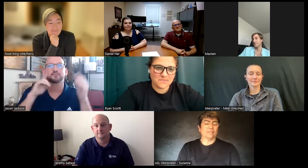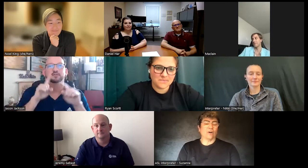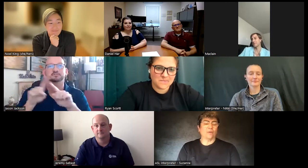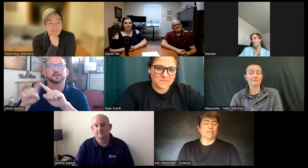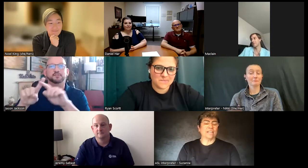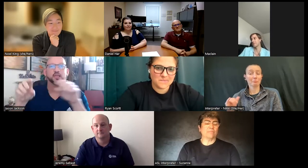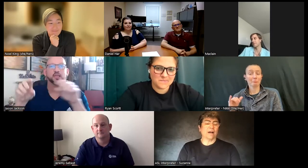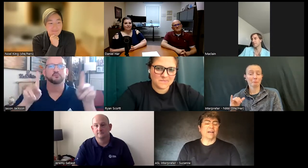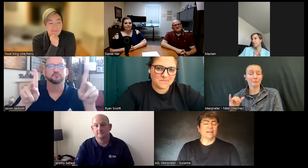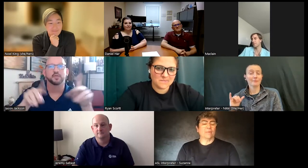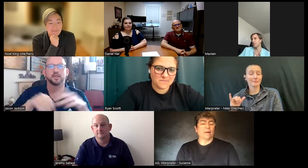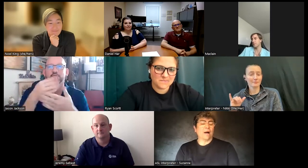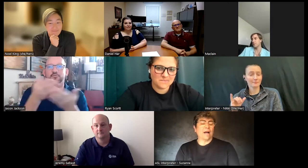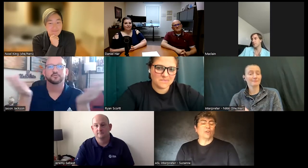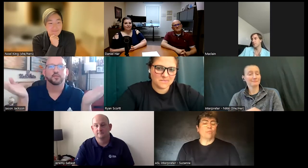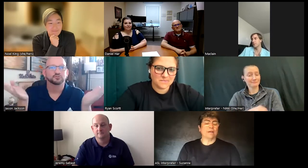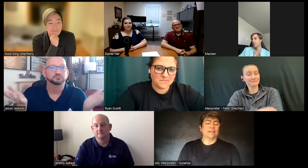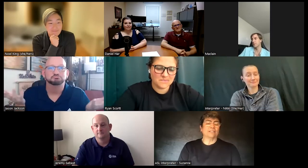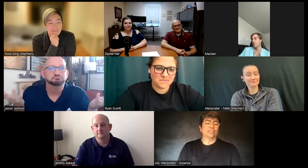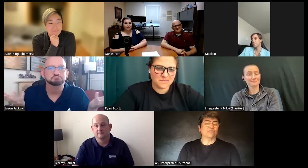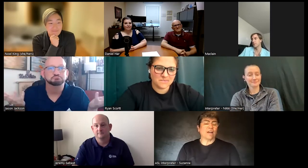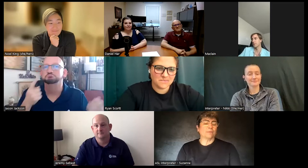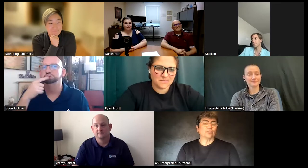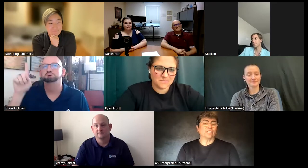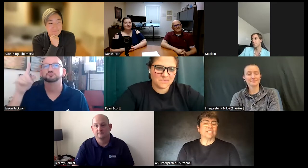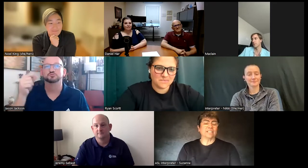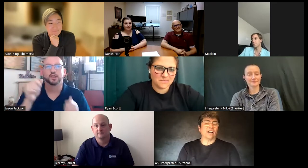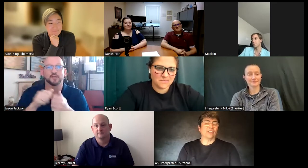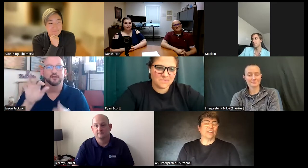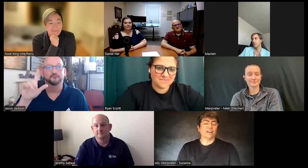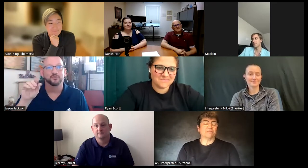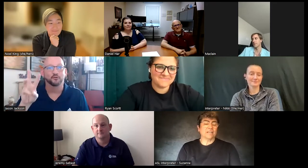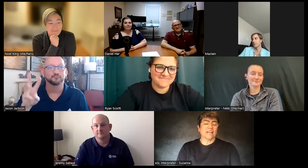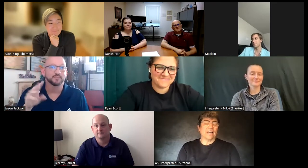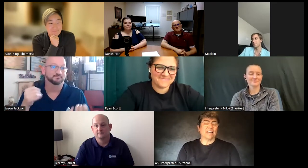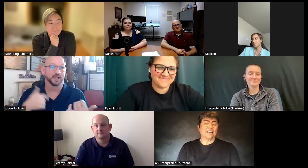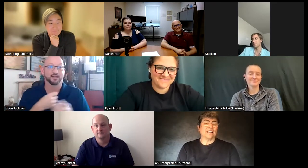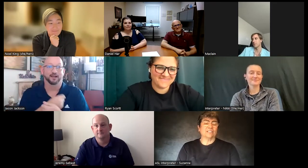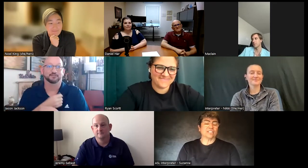you know I would keep my my mind open to different opportunities out there and I